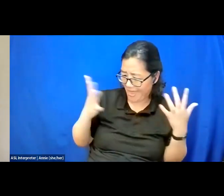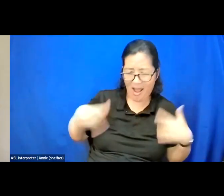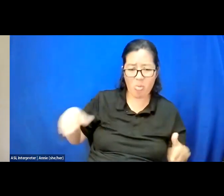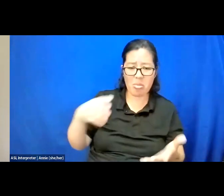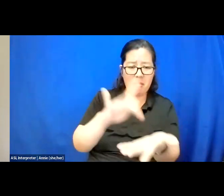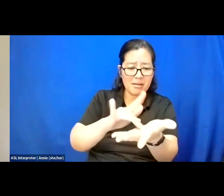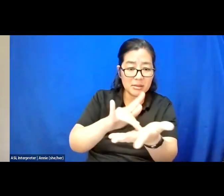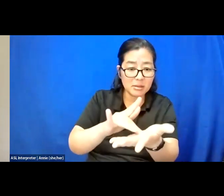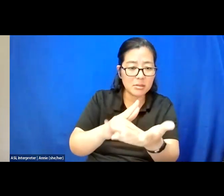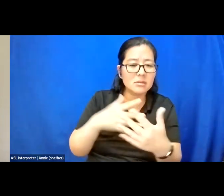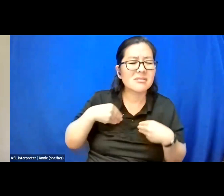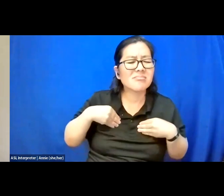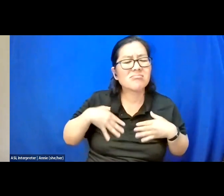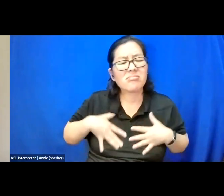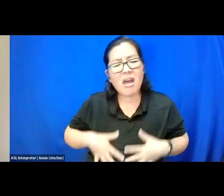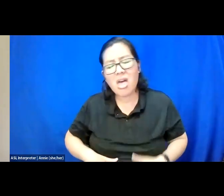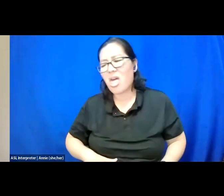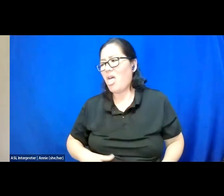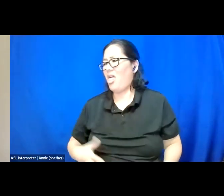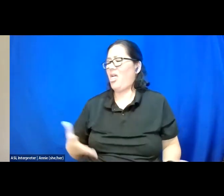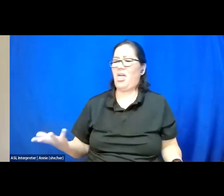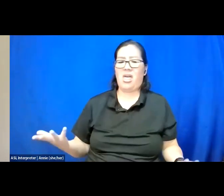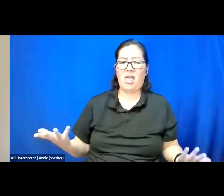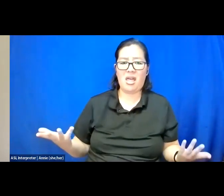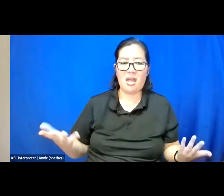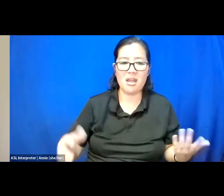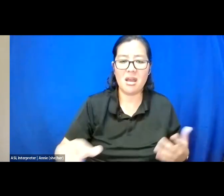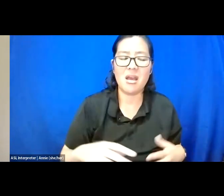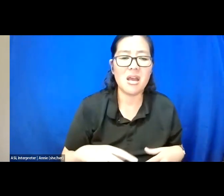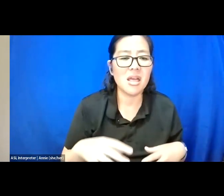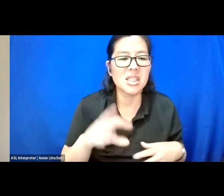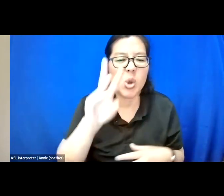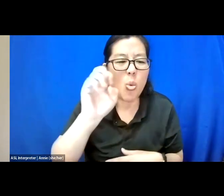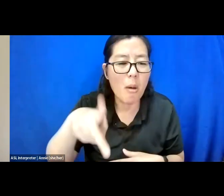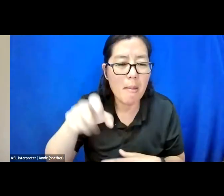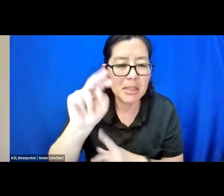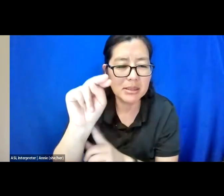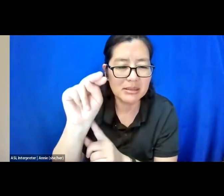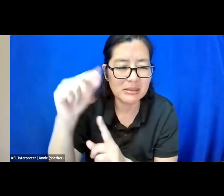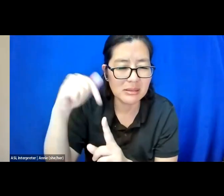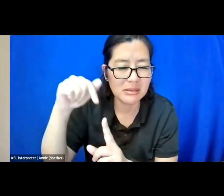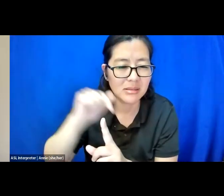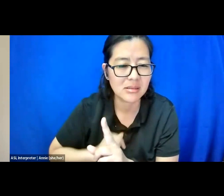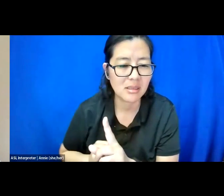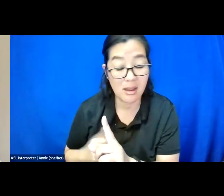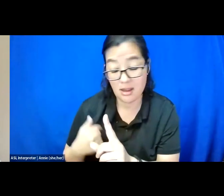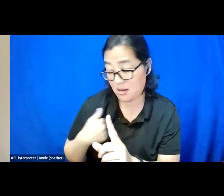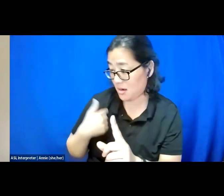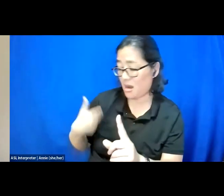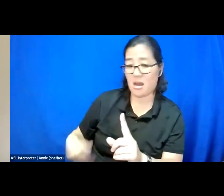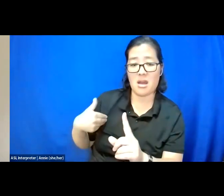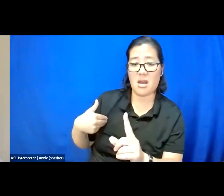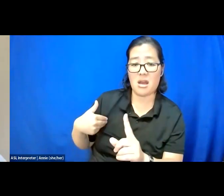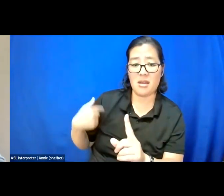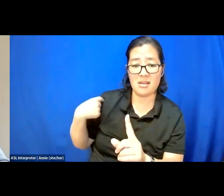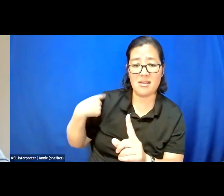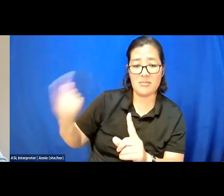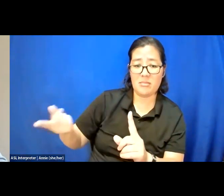Depression is a weapon and I have been assaulted.